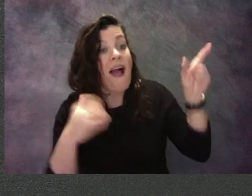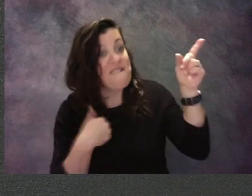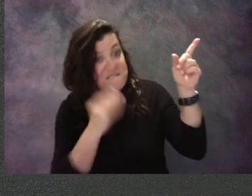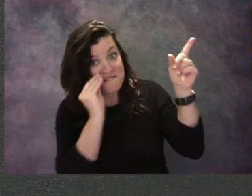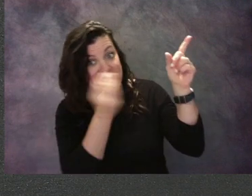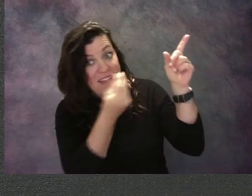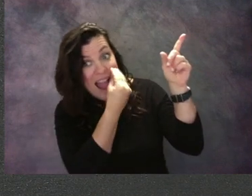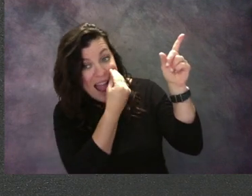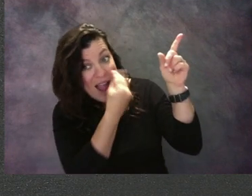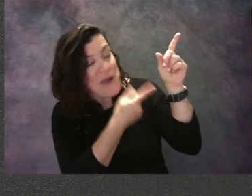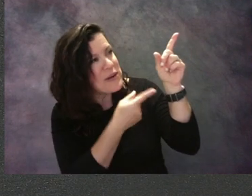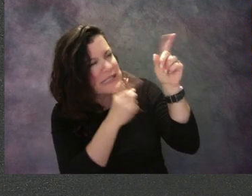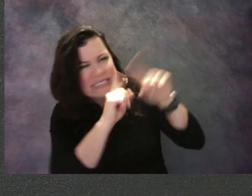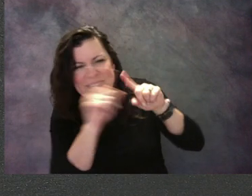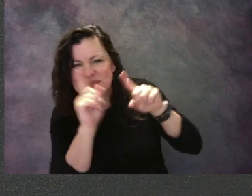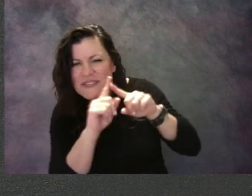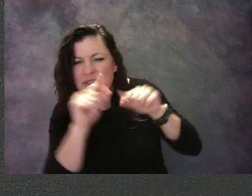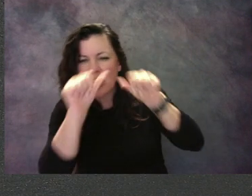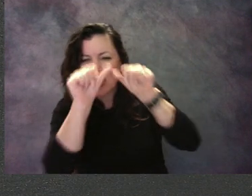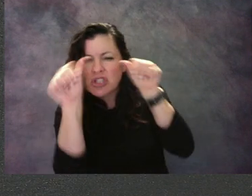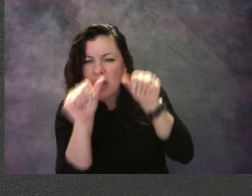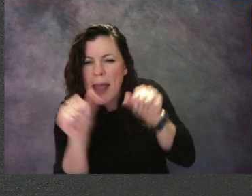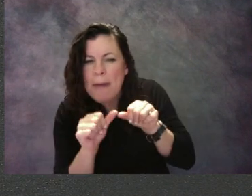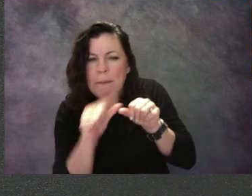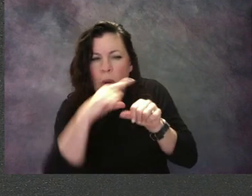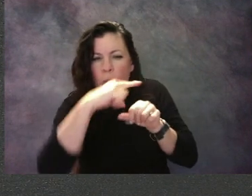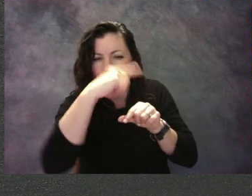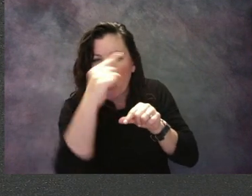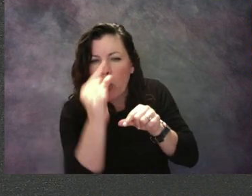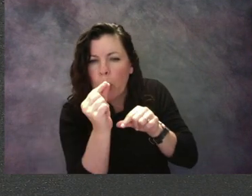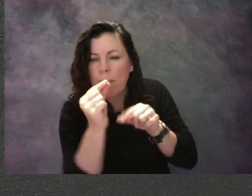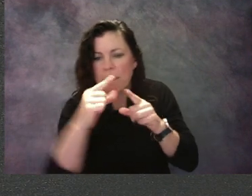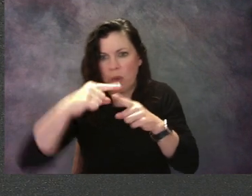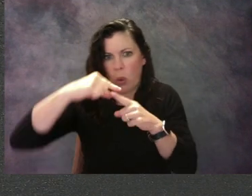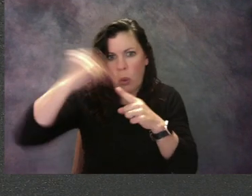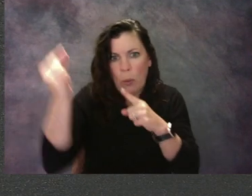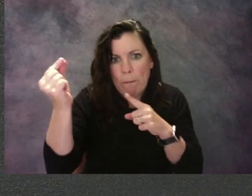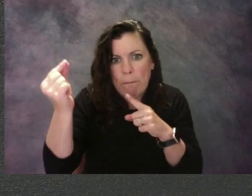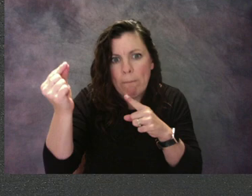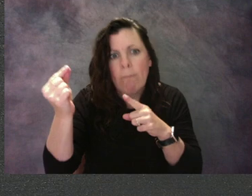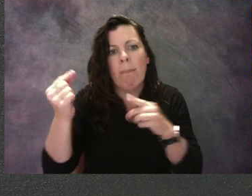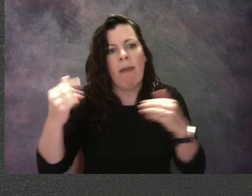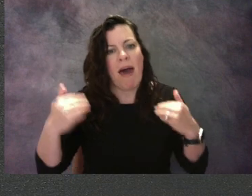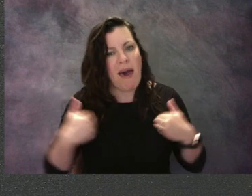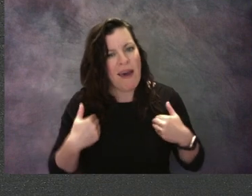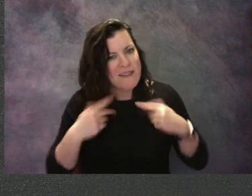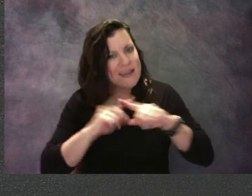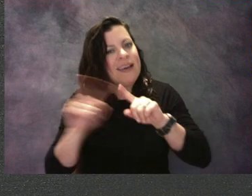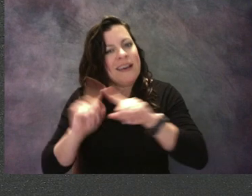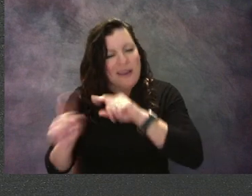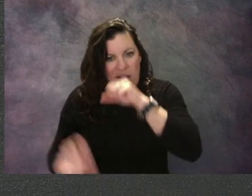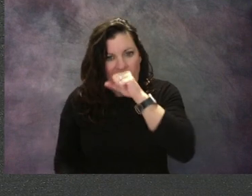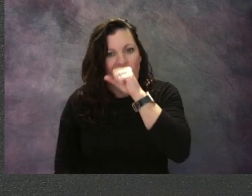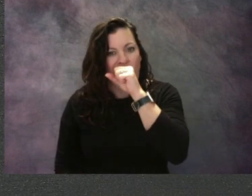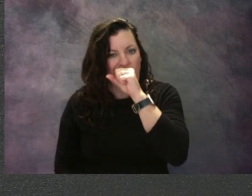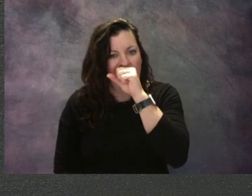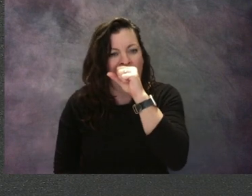I want you to look at the different shapes and colors. These have pointed lines, or pointed ends on the petals.